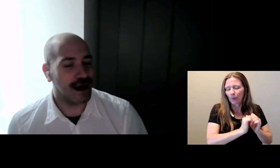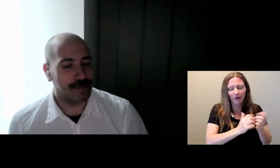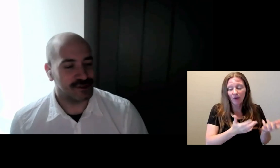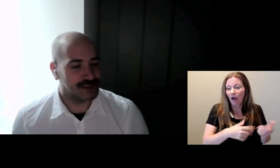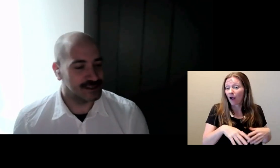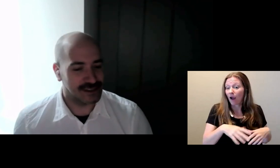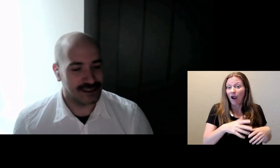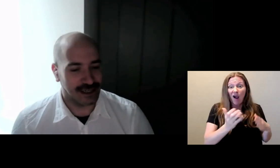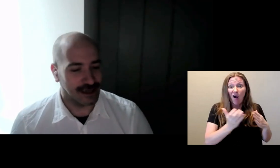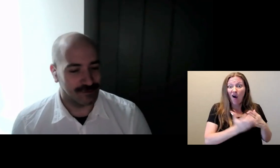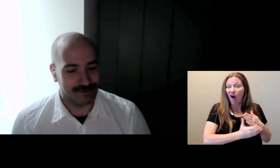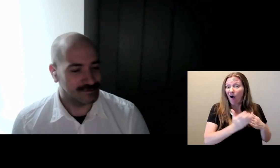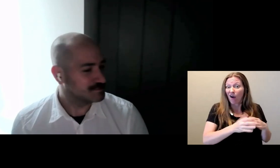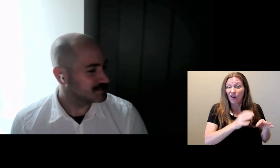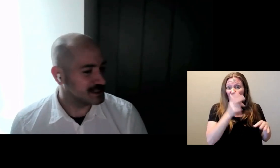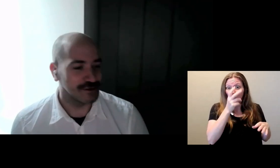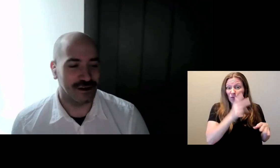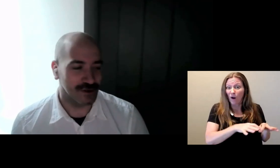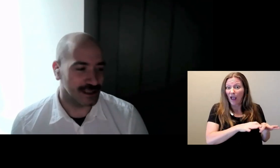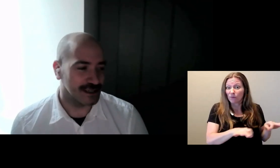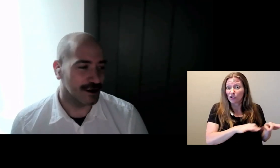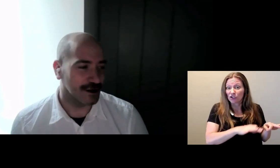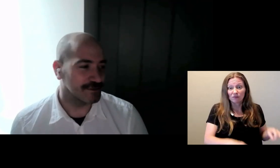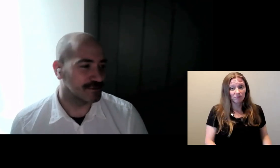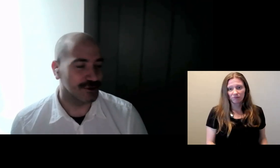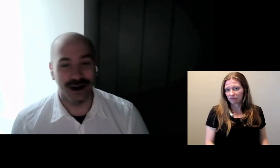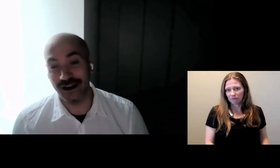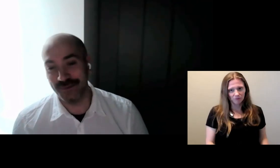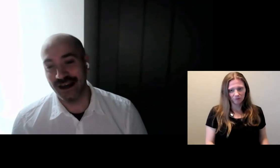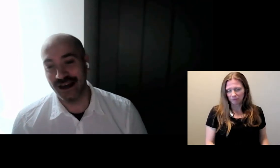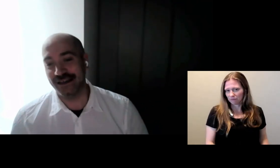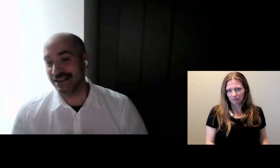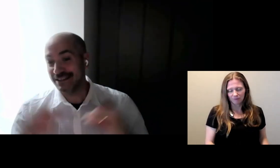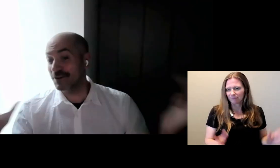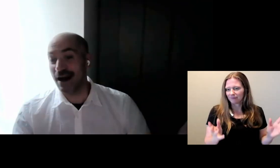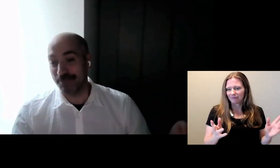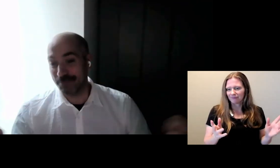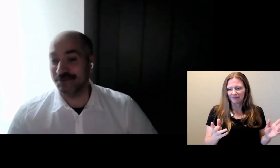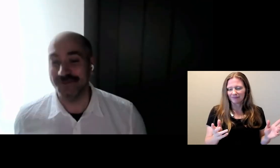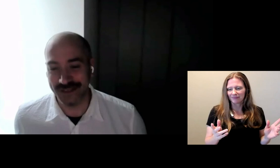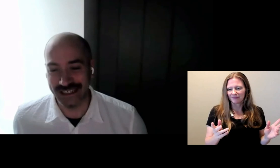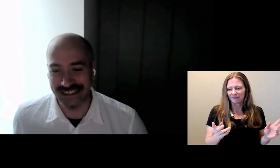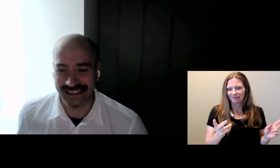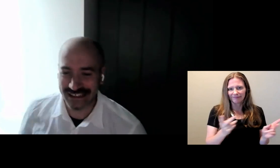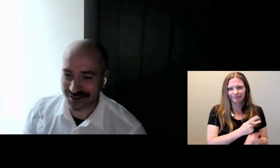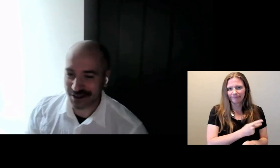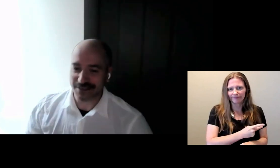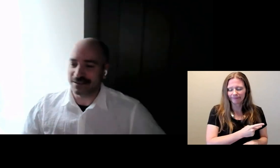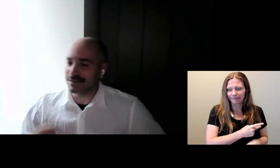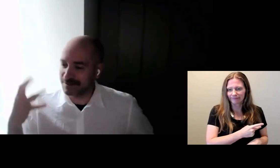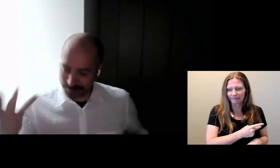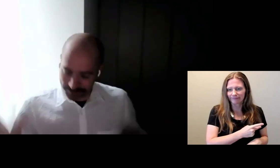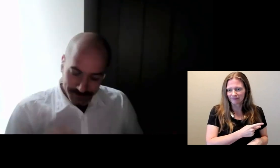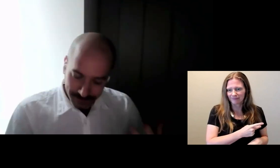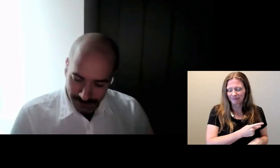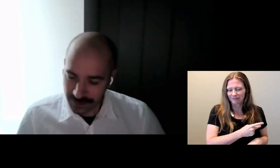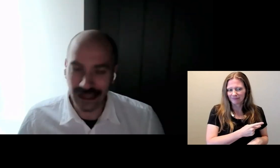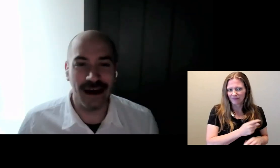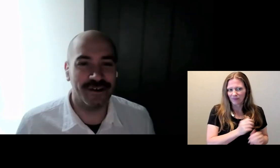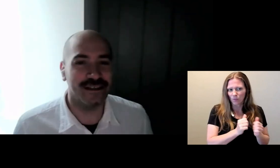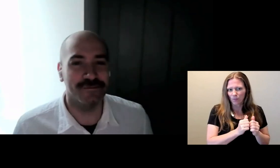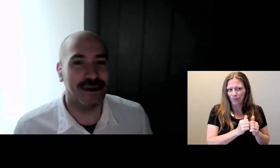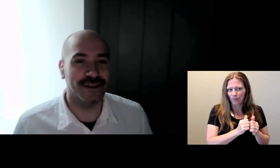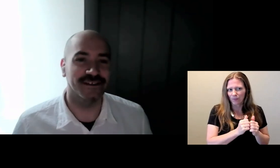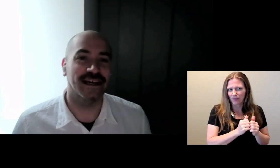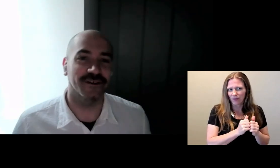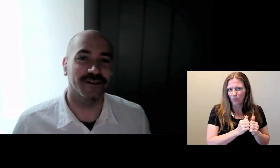You know, they really are even more automatically crap when you're not having, maybe, the standard